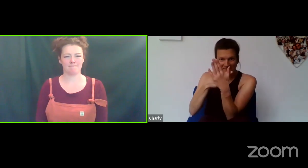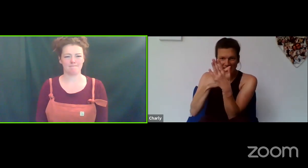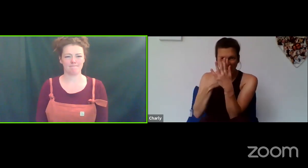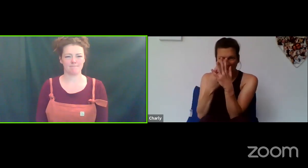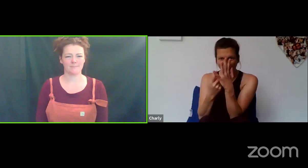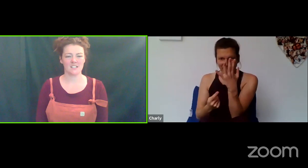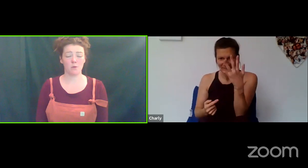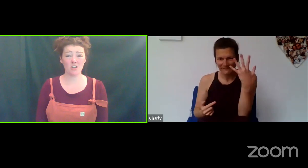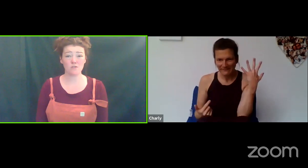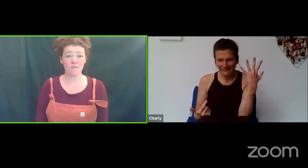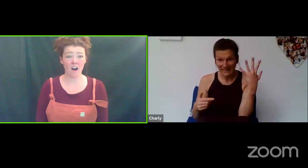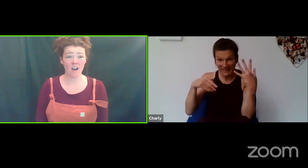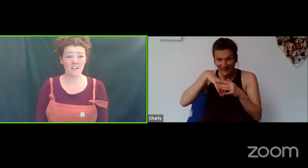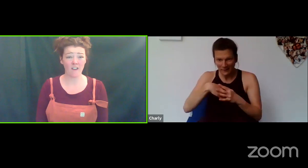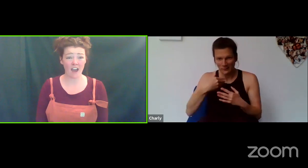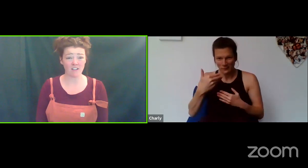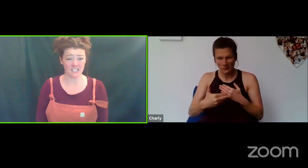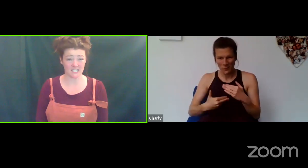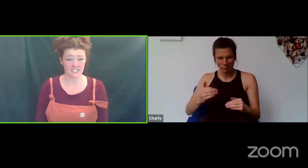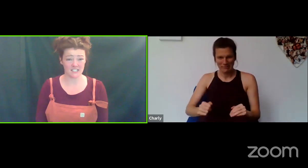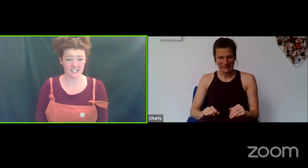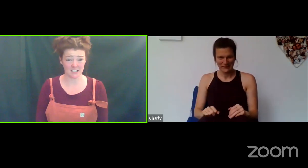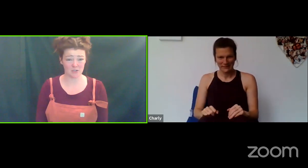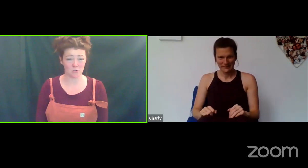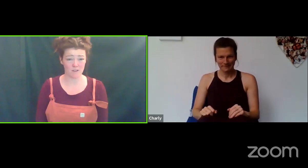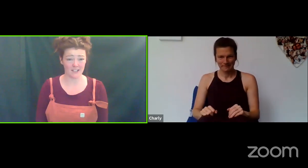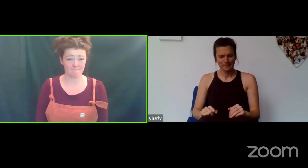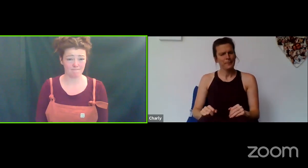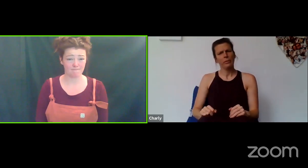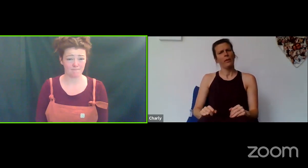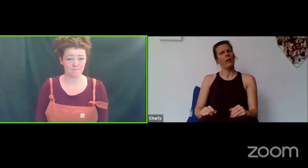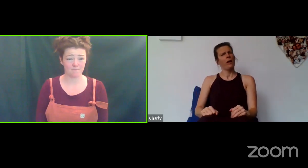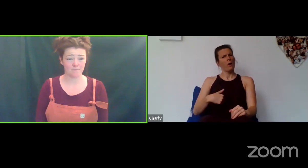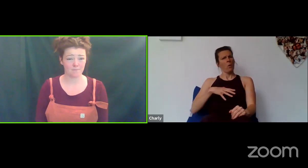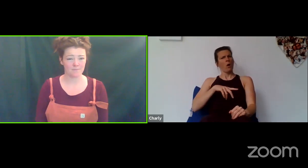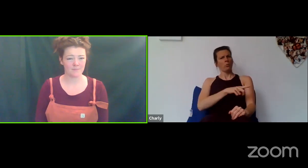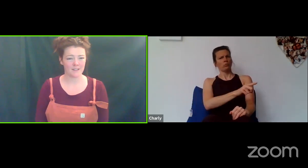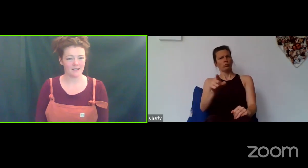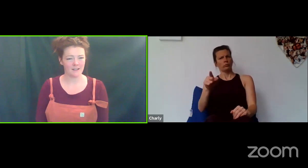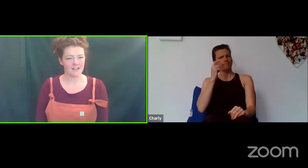So with those five characters in the story...